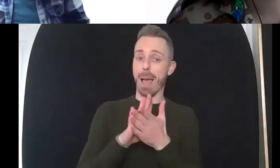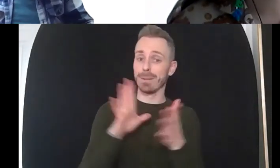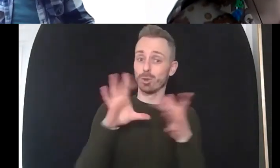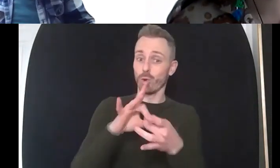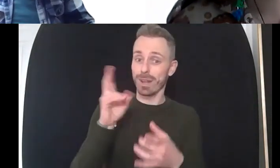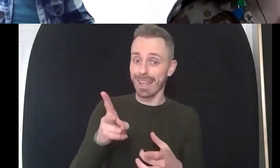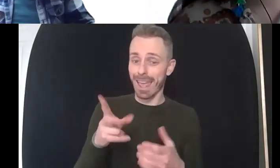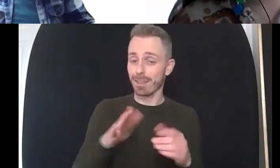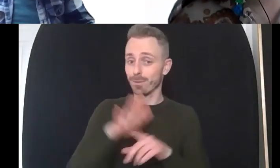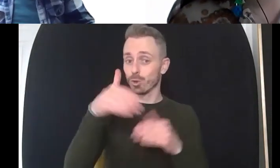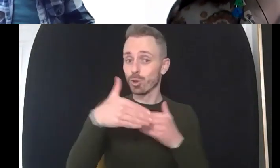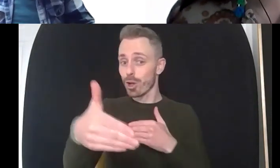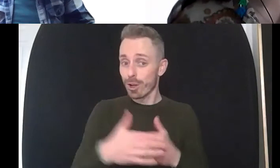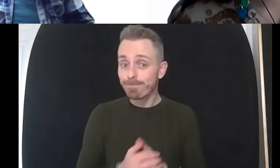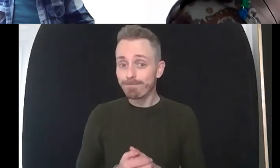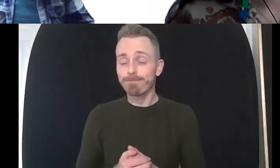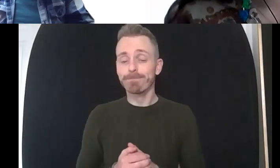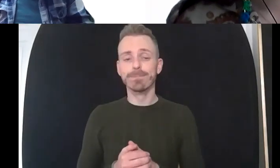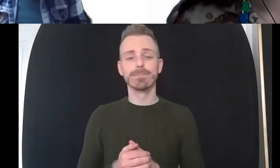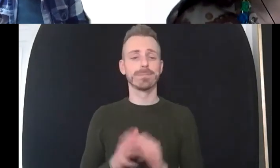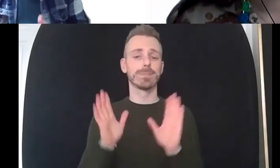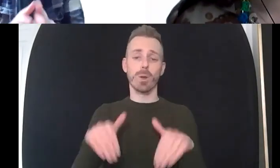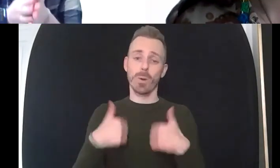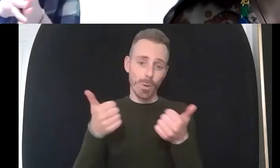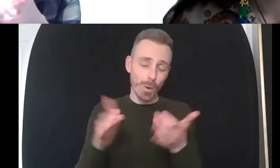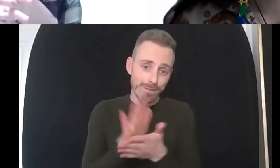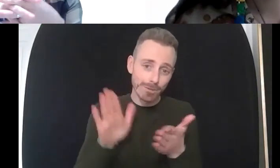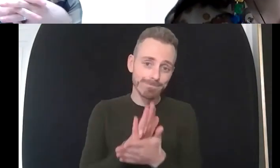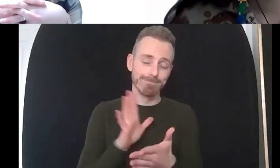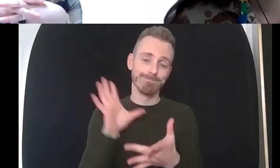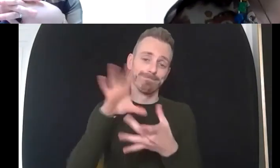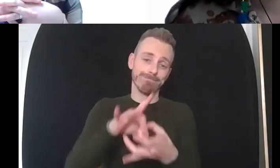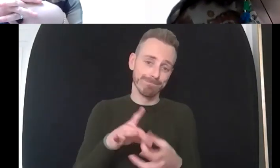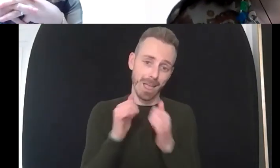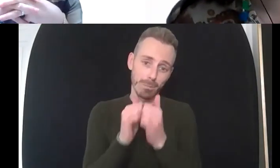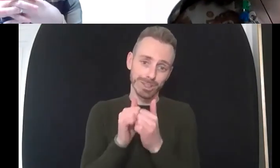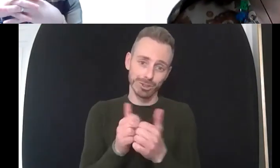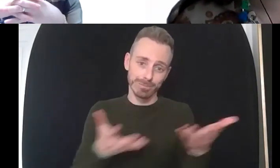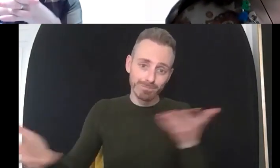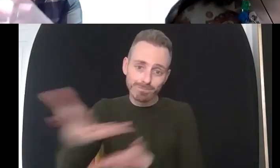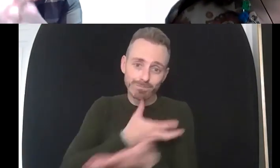um just very much yeah it's fun and i appreciate um talking to people and if that helps anyone